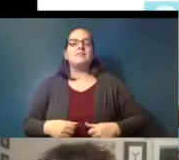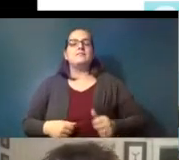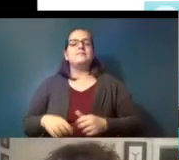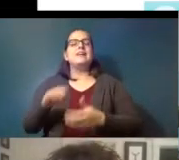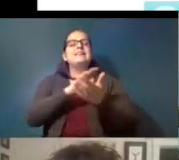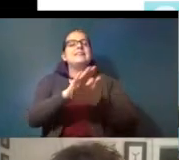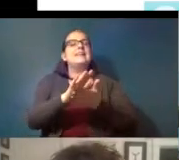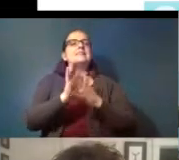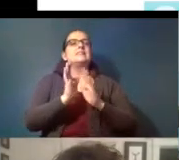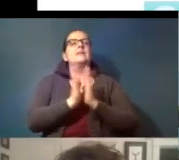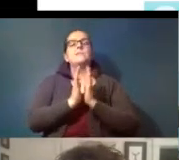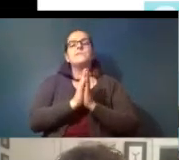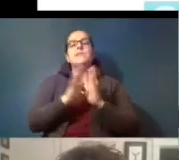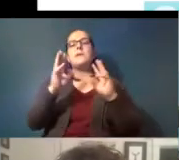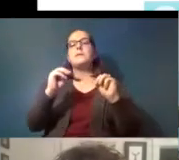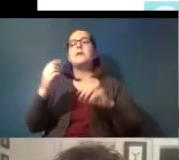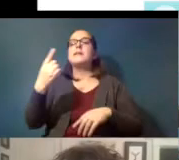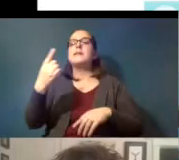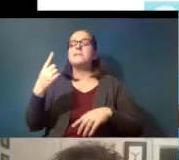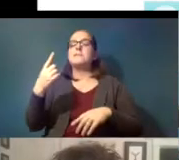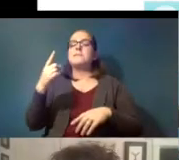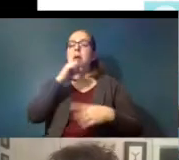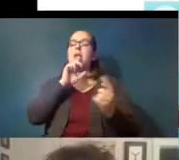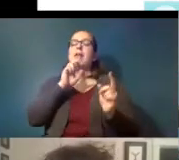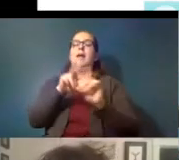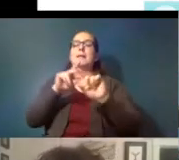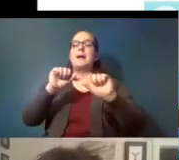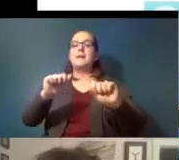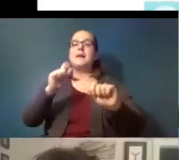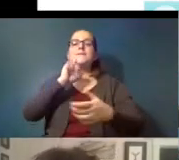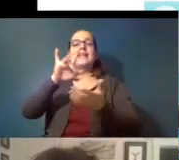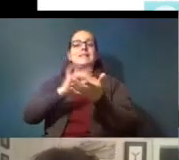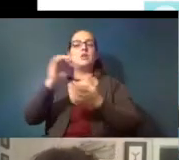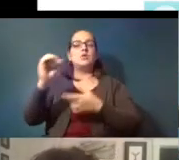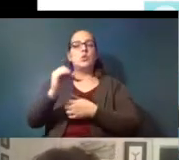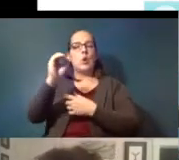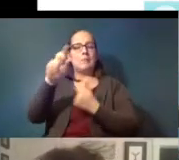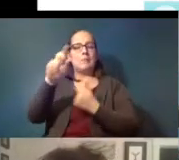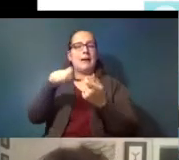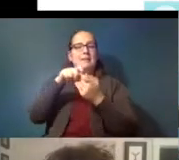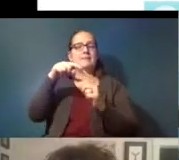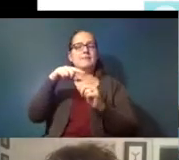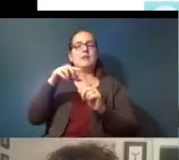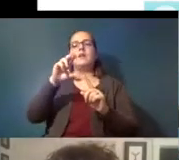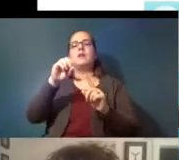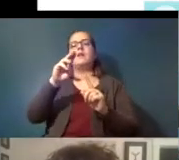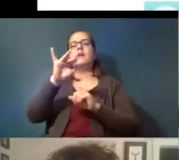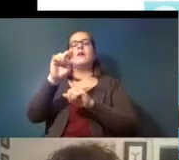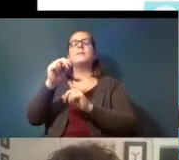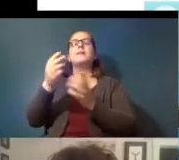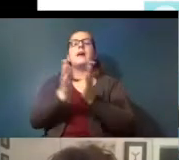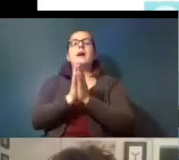um something quite applicable to central oregon especially robin asks does burning plastic